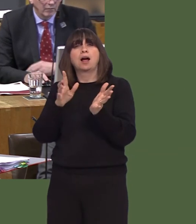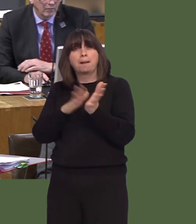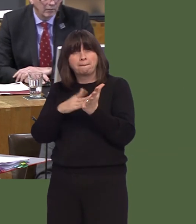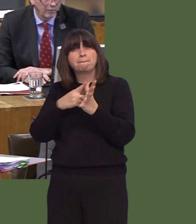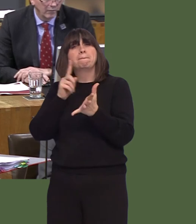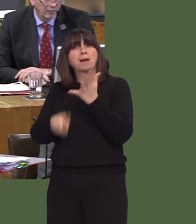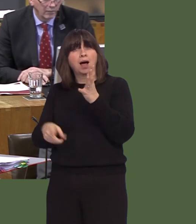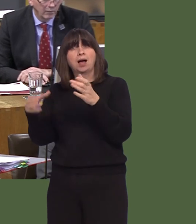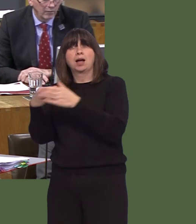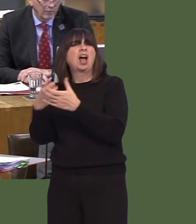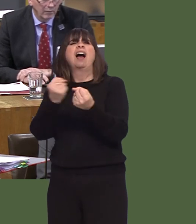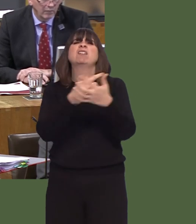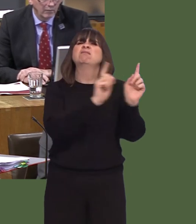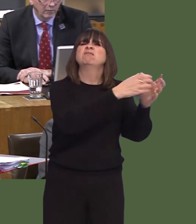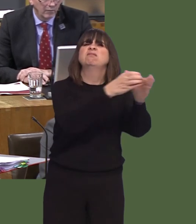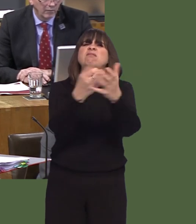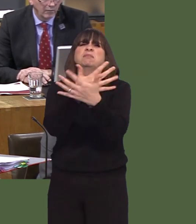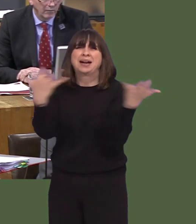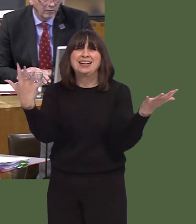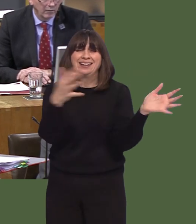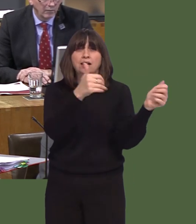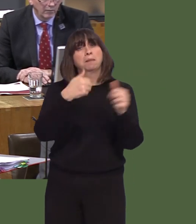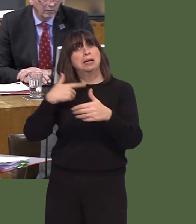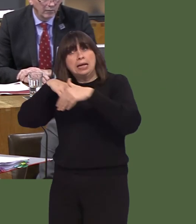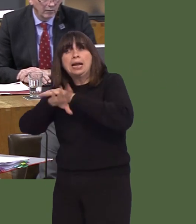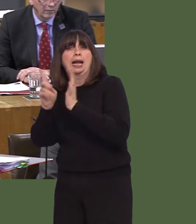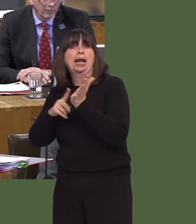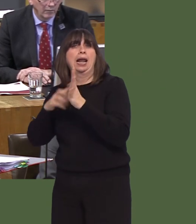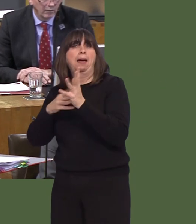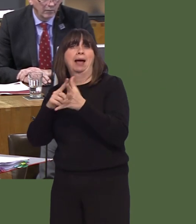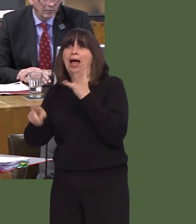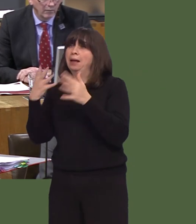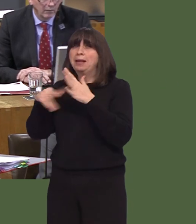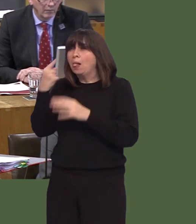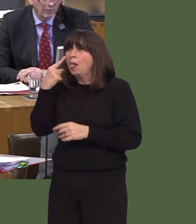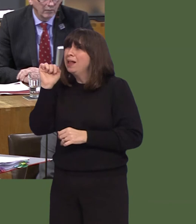Llamau is one organisation amongst many, of course, and it was encouraging to see the work that they had been doing and the work that they do.